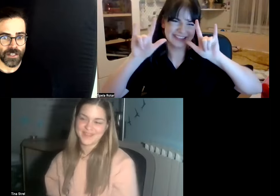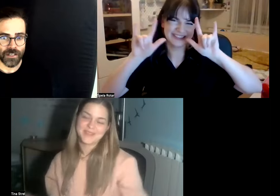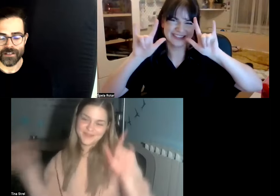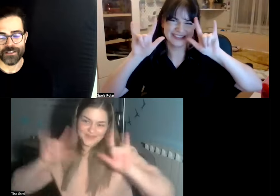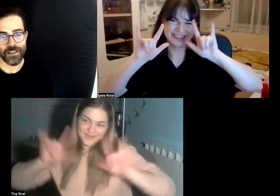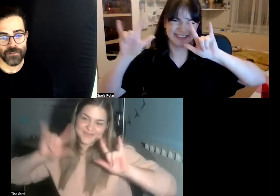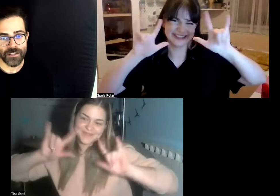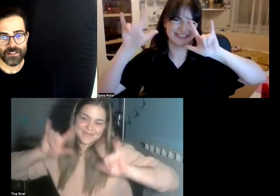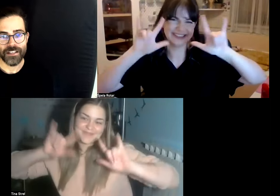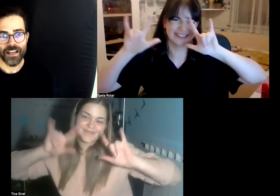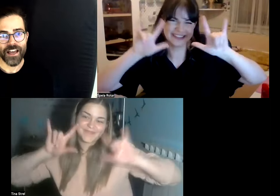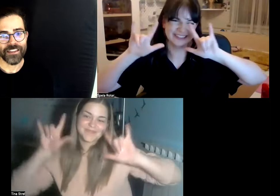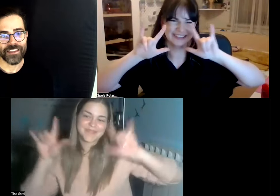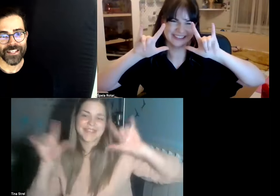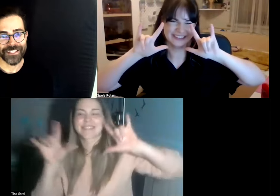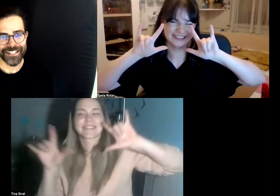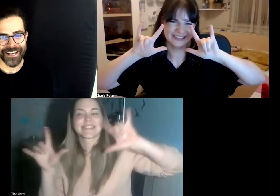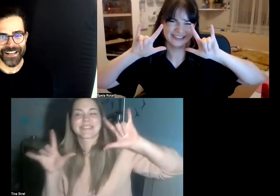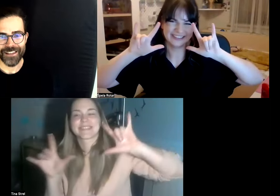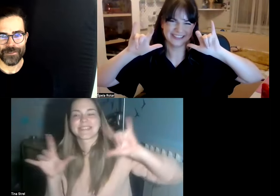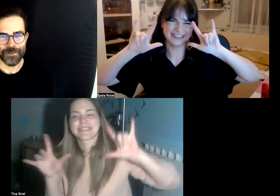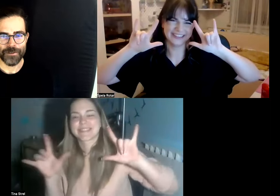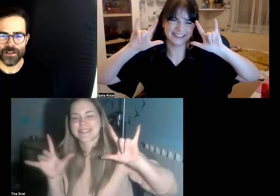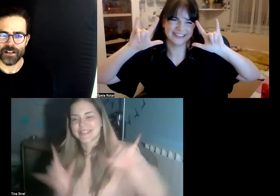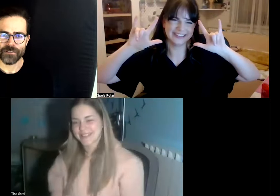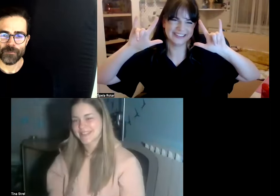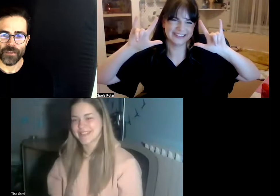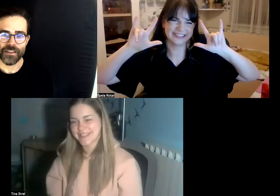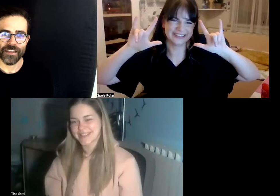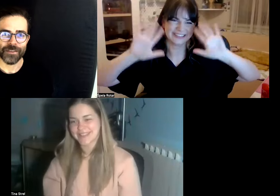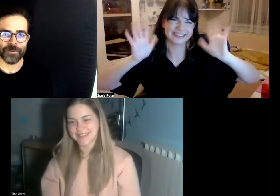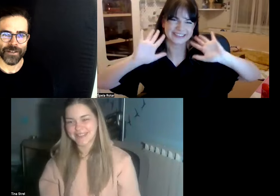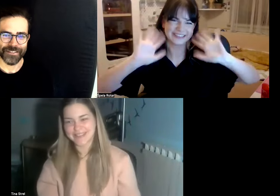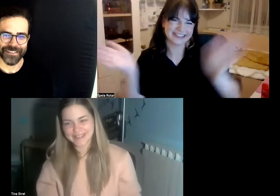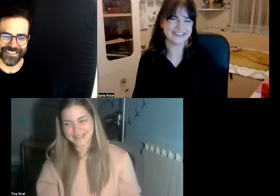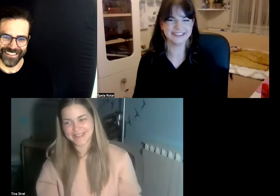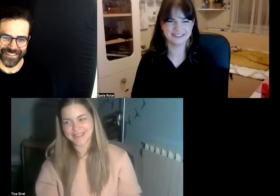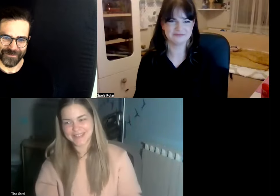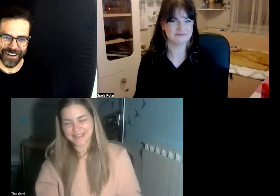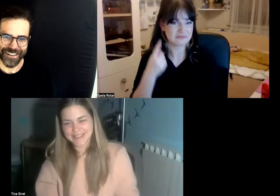and I just love it and thanks Tina I love you thank you very much bye